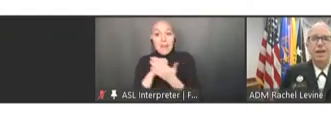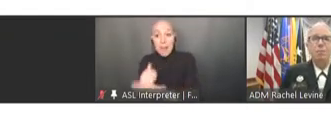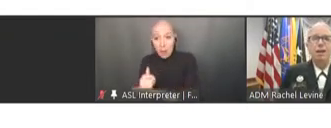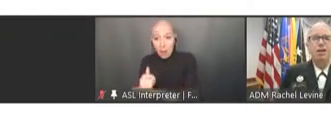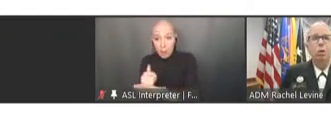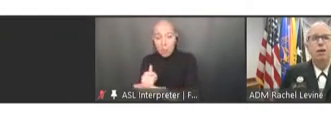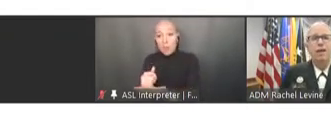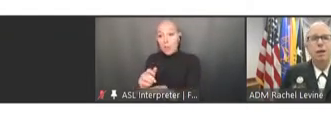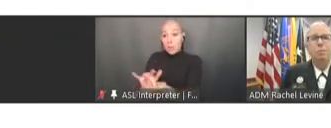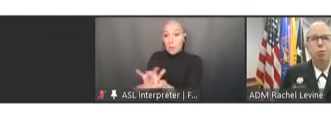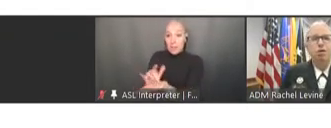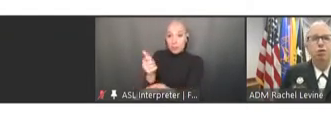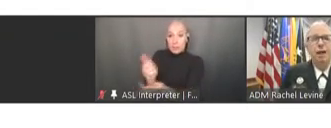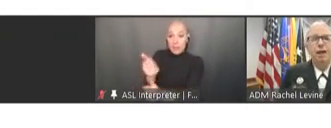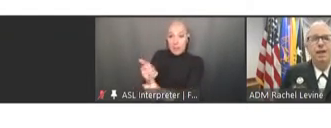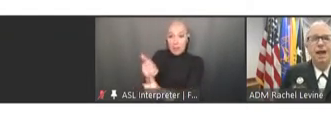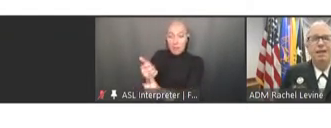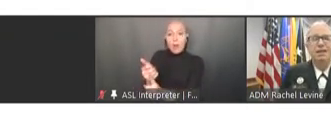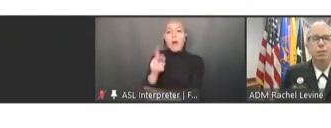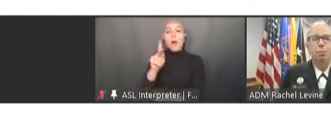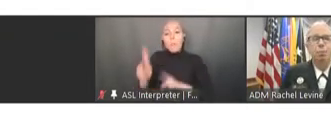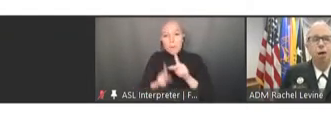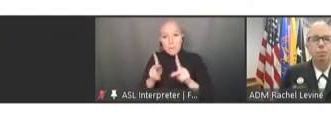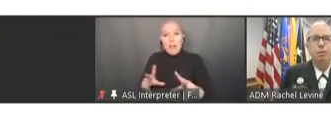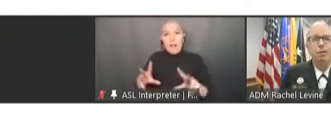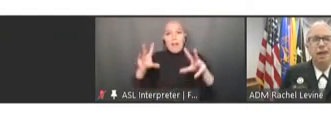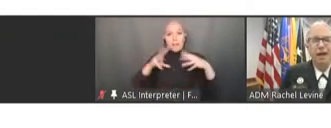But I do want to take a moment to recognize the remarkable data